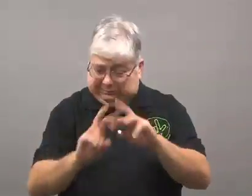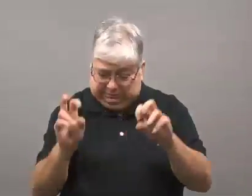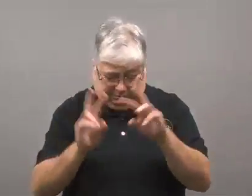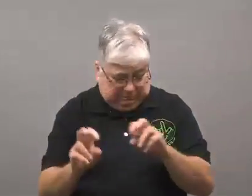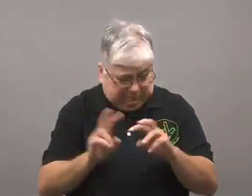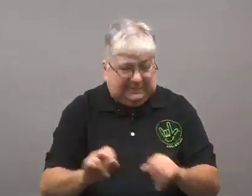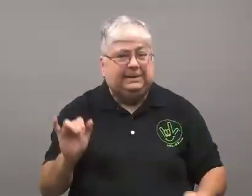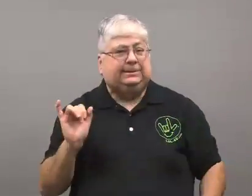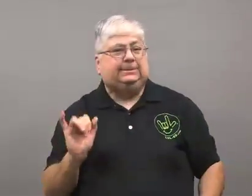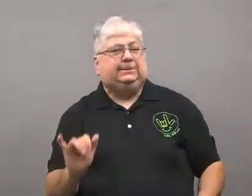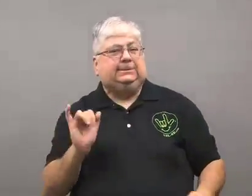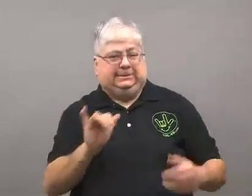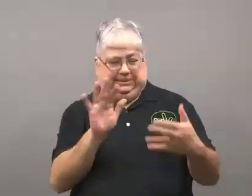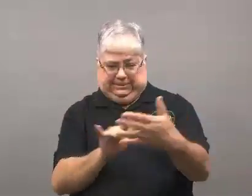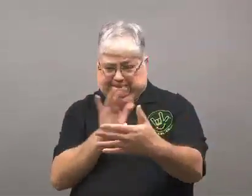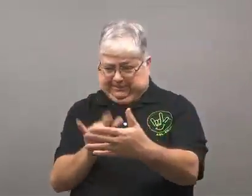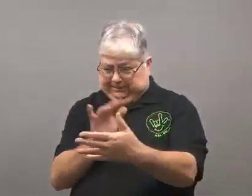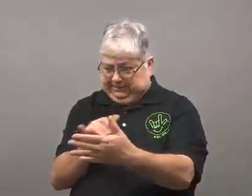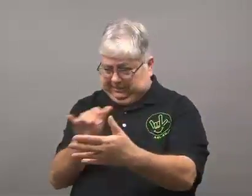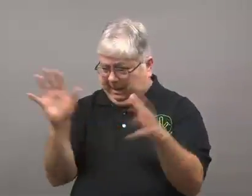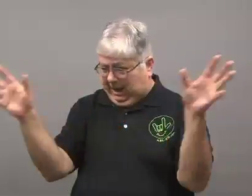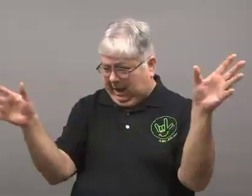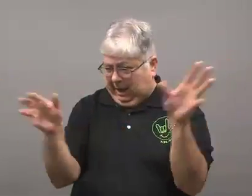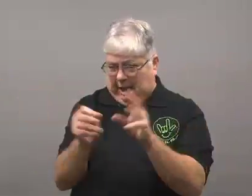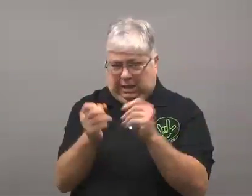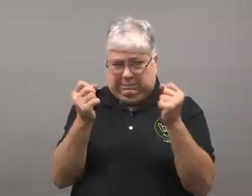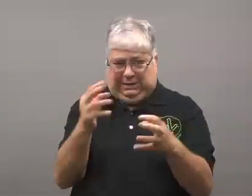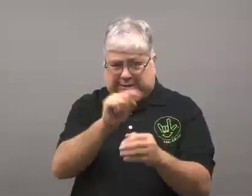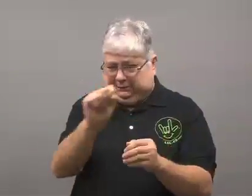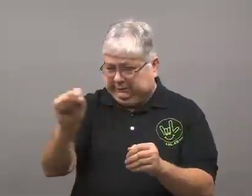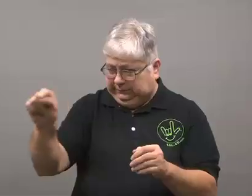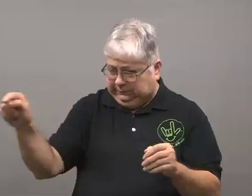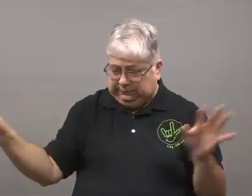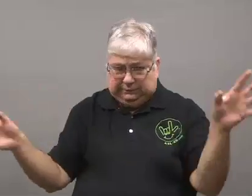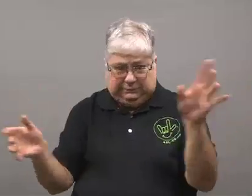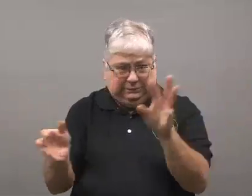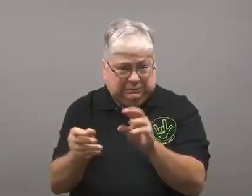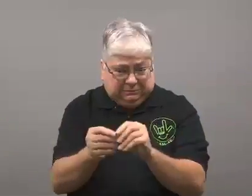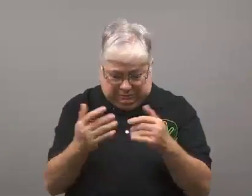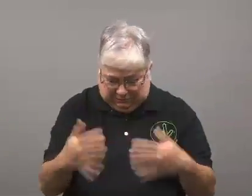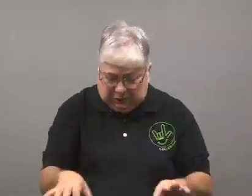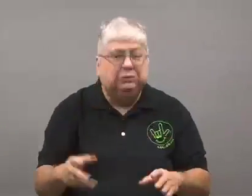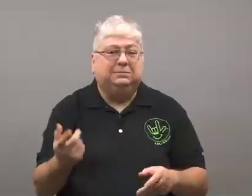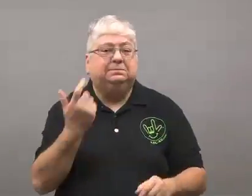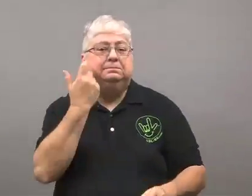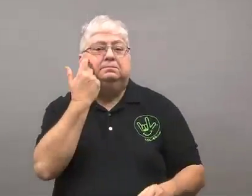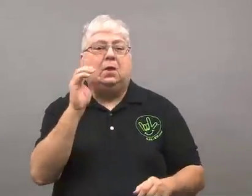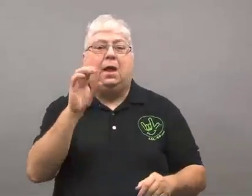When all of the groups have concluded their research they gather all of the information into one public report.